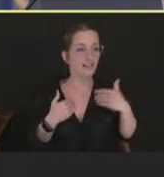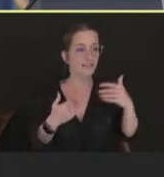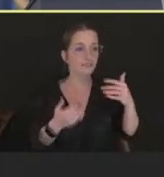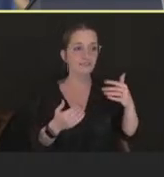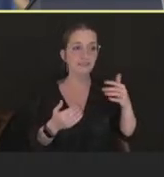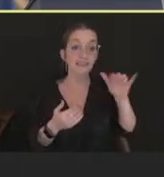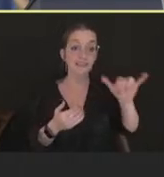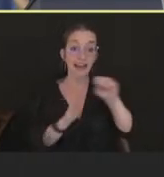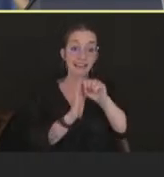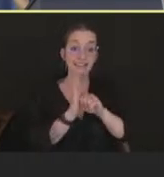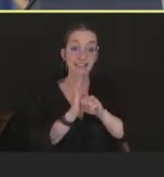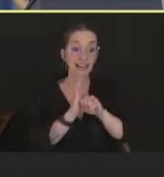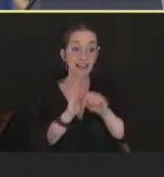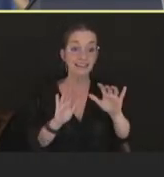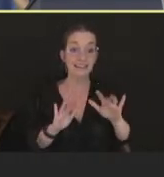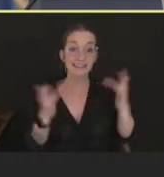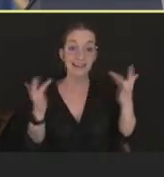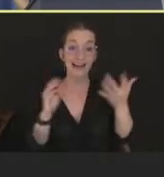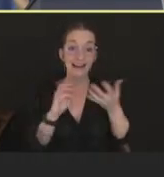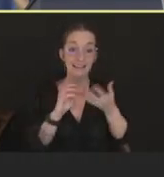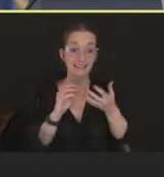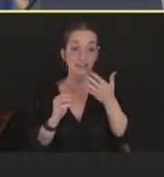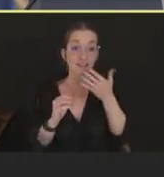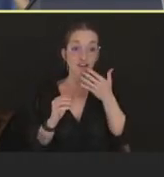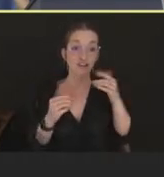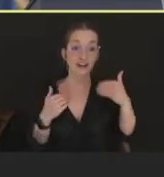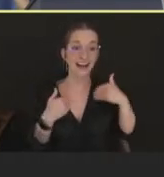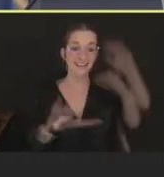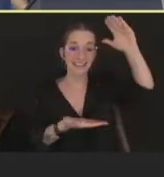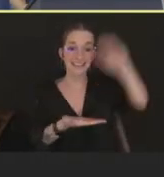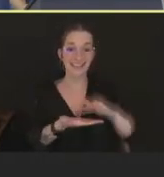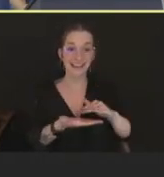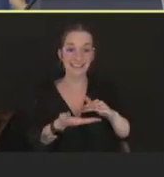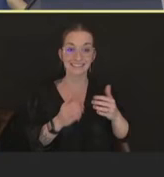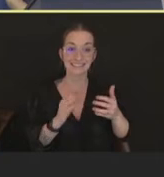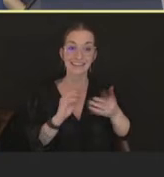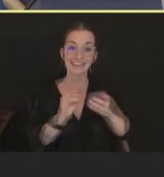which have a lower number of cases. So it does not reflect coverage. I think